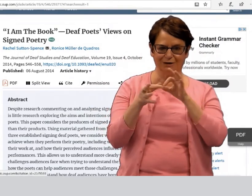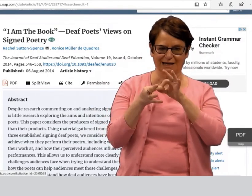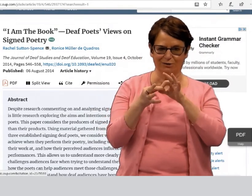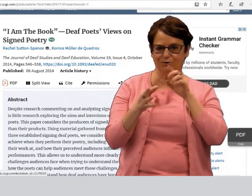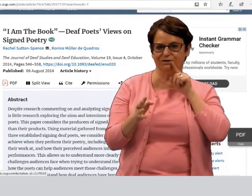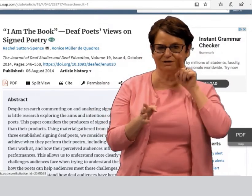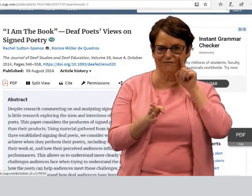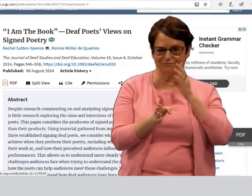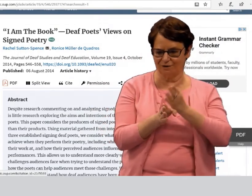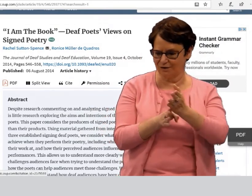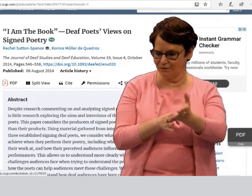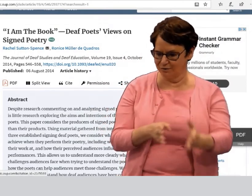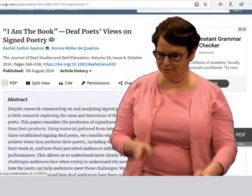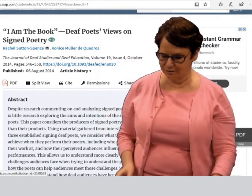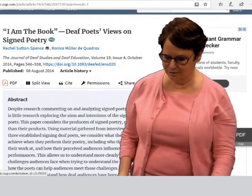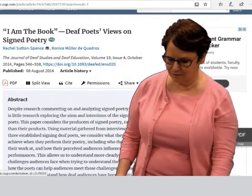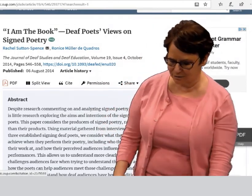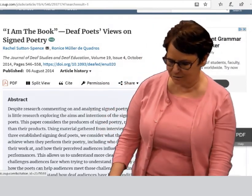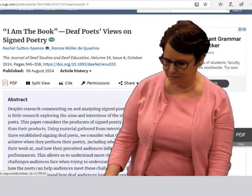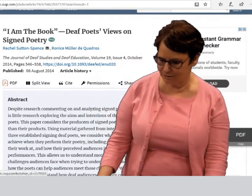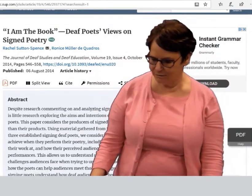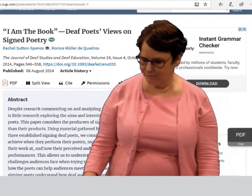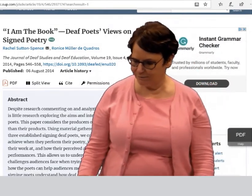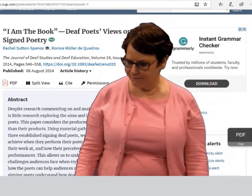on a variety of topics related to the Deaf field.